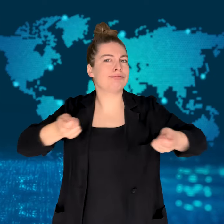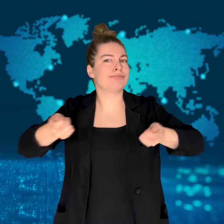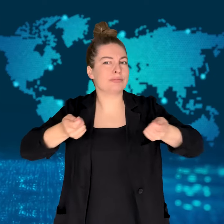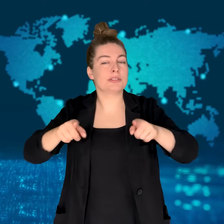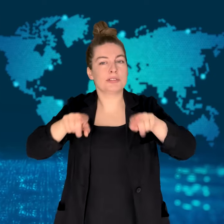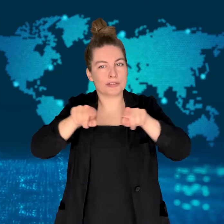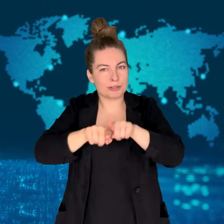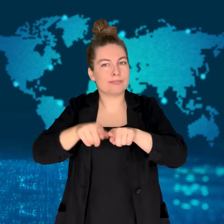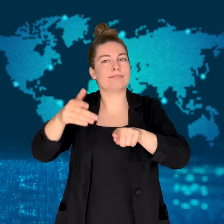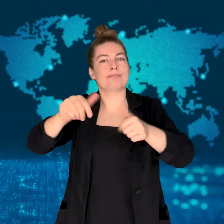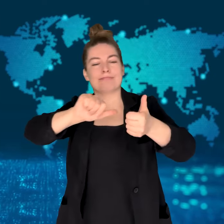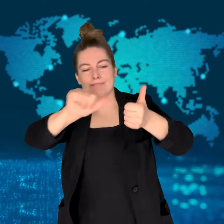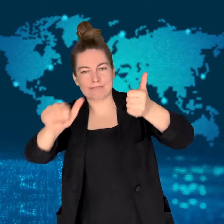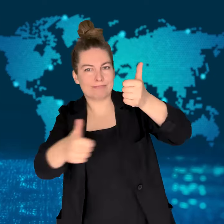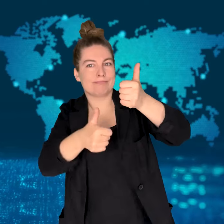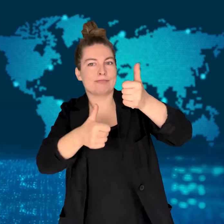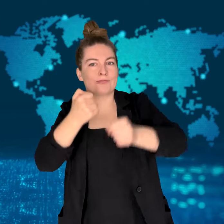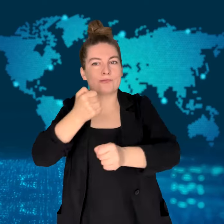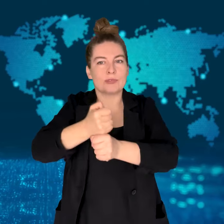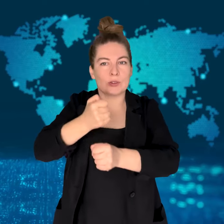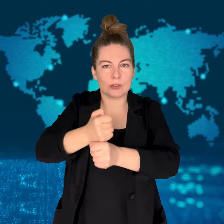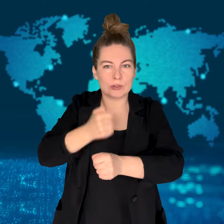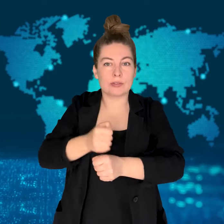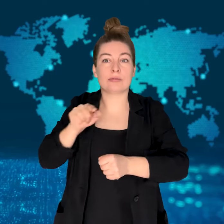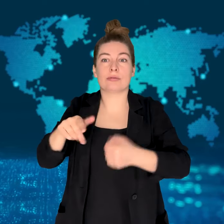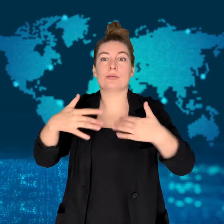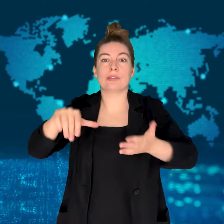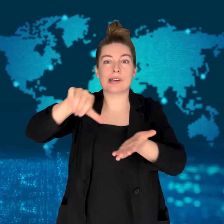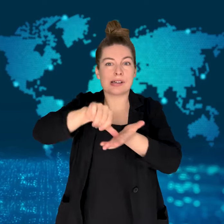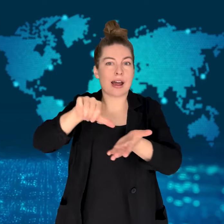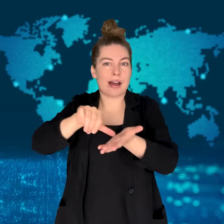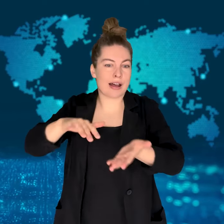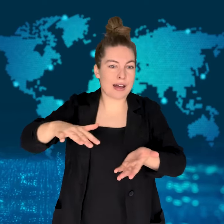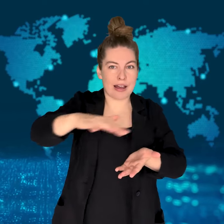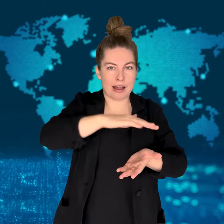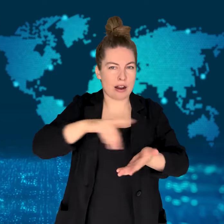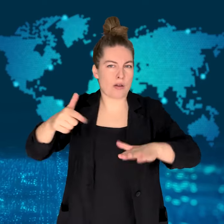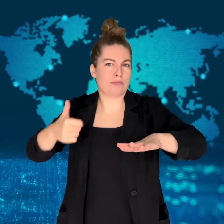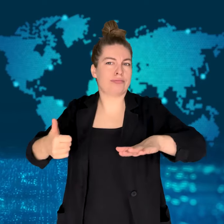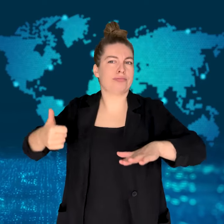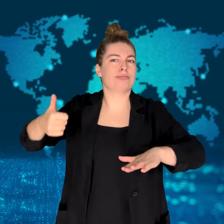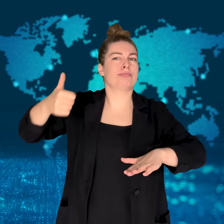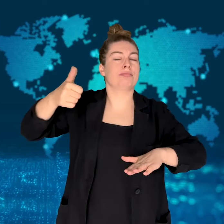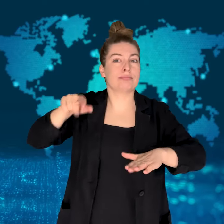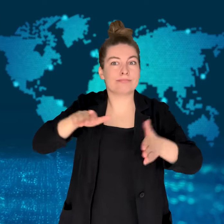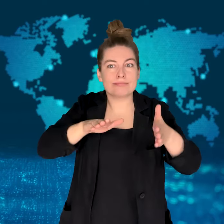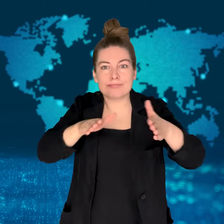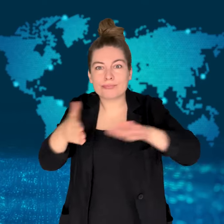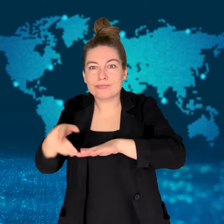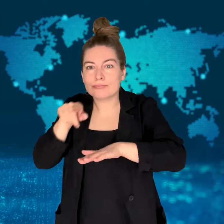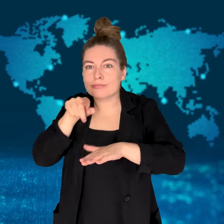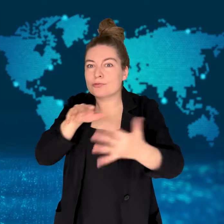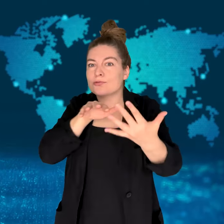and a deputy commander of operations for IRGC.